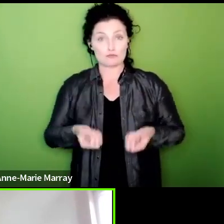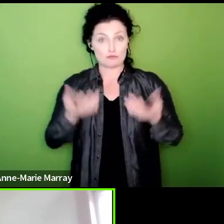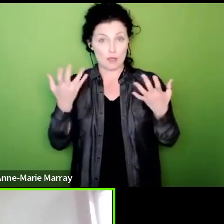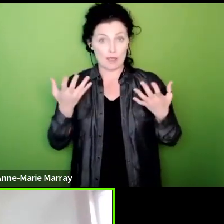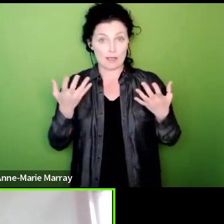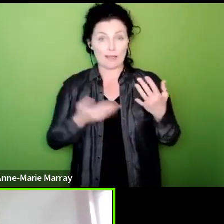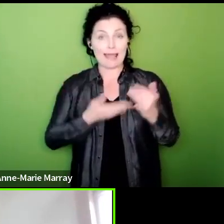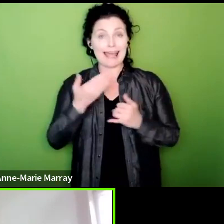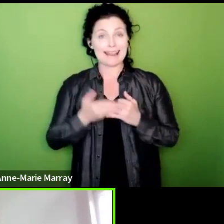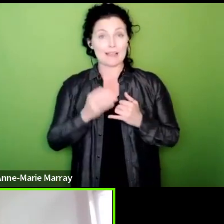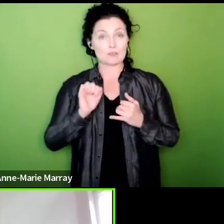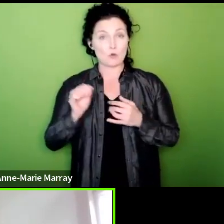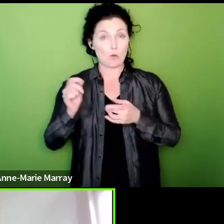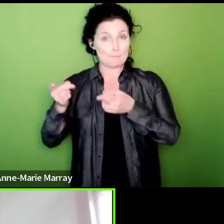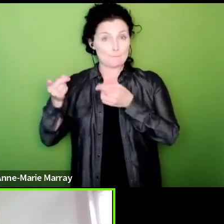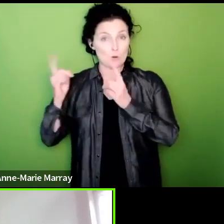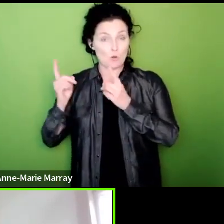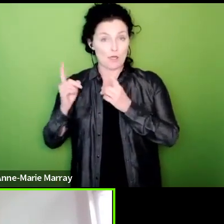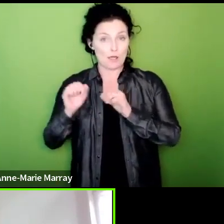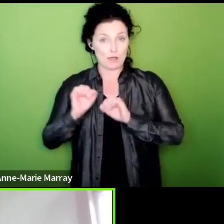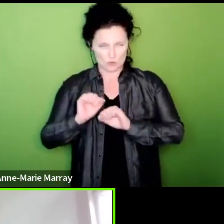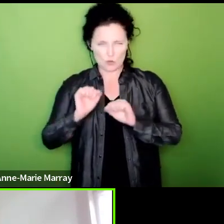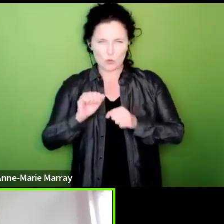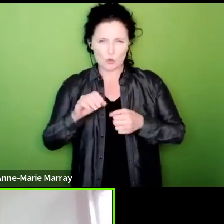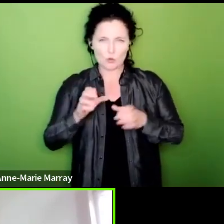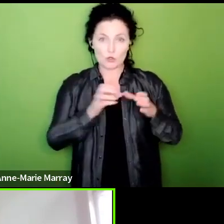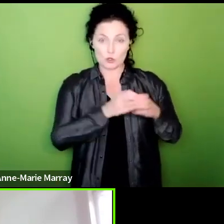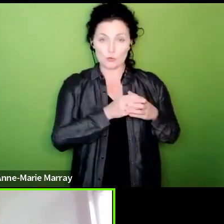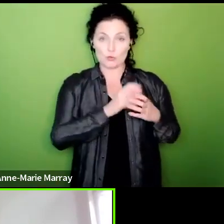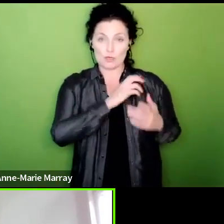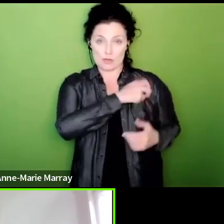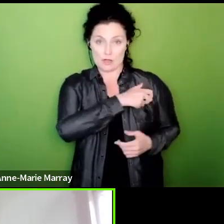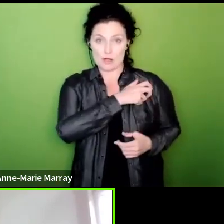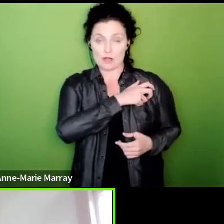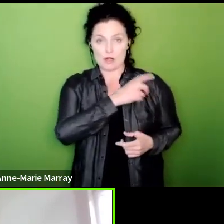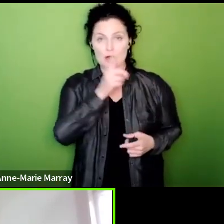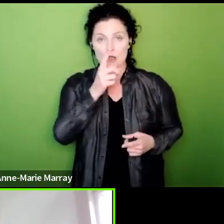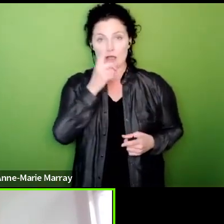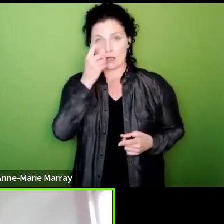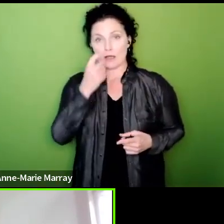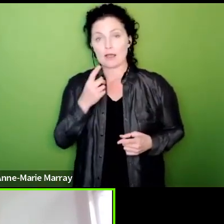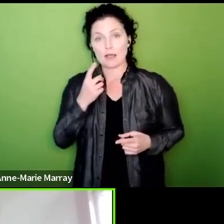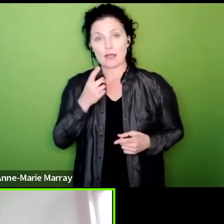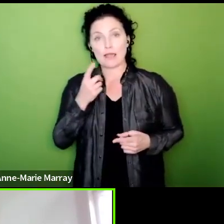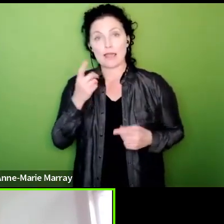employer where you work has got over the line so if you are in HMRC in Scotland currently because